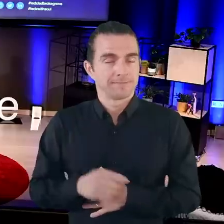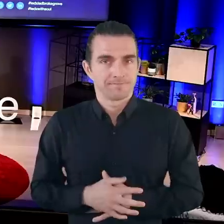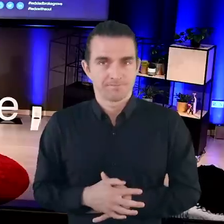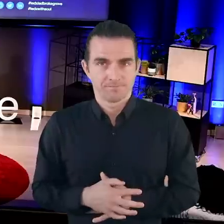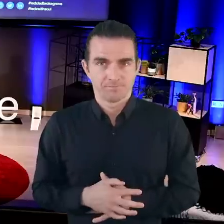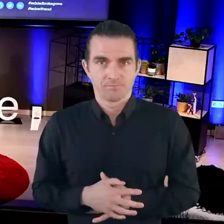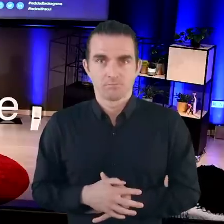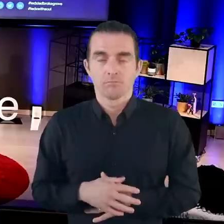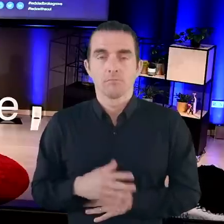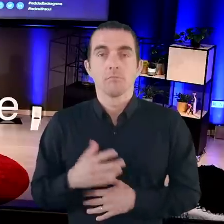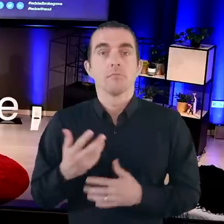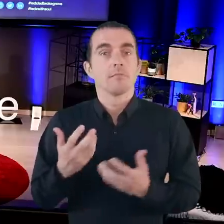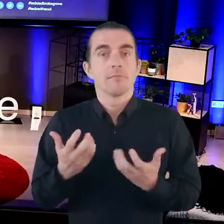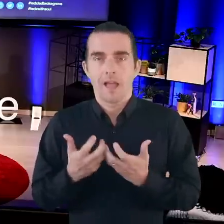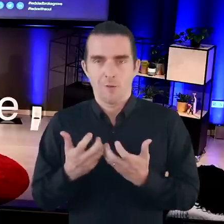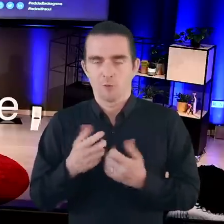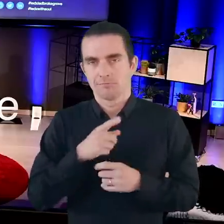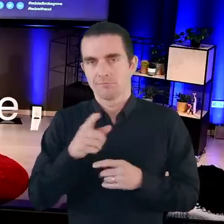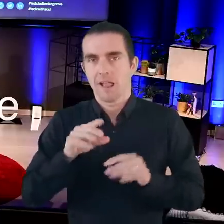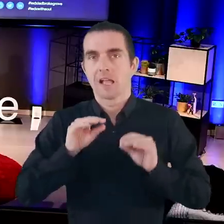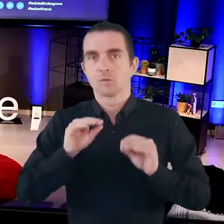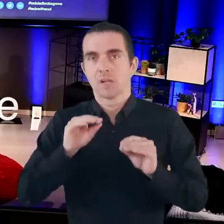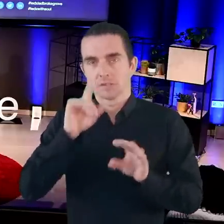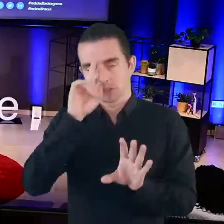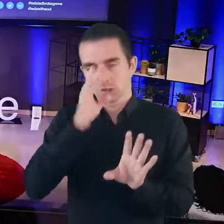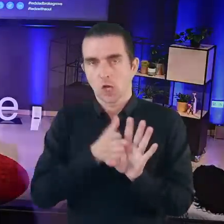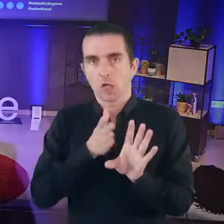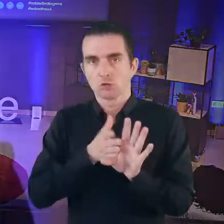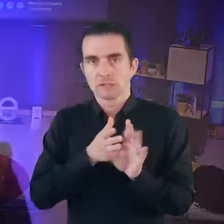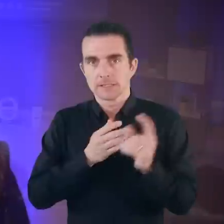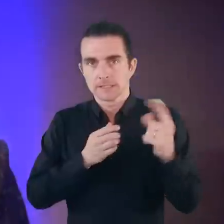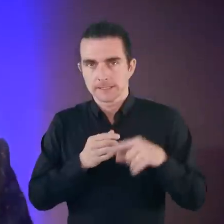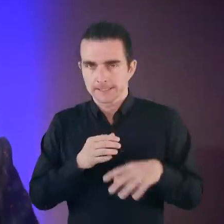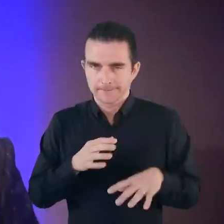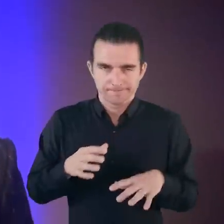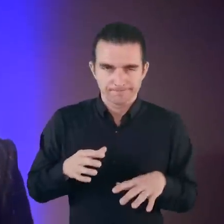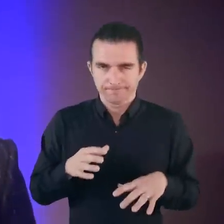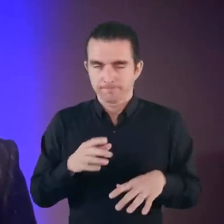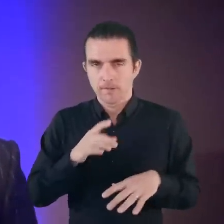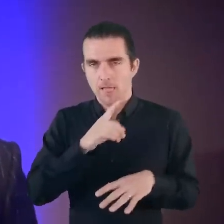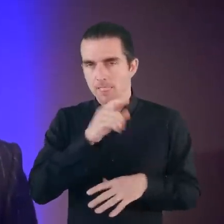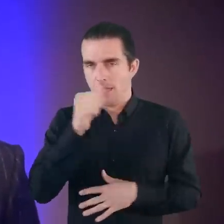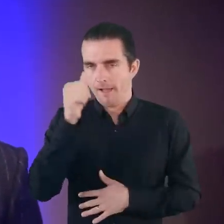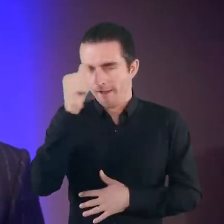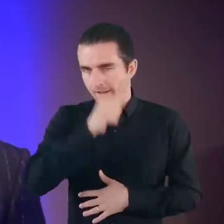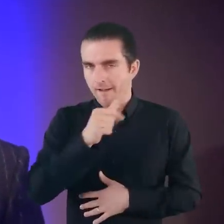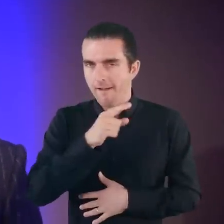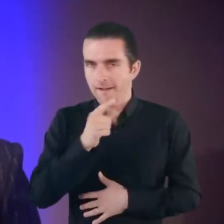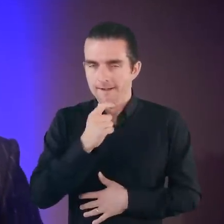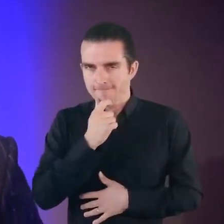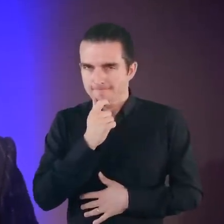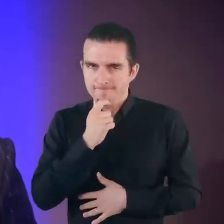something happens. And this comes off the back of educational psychologists and their perceived wisdom.